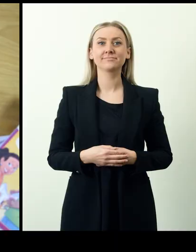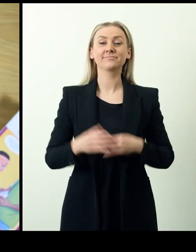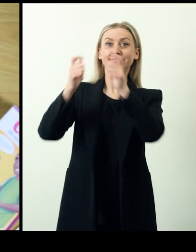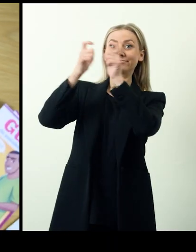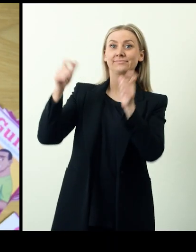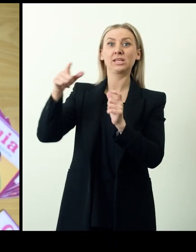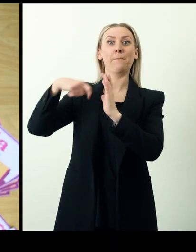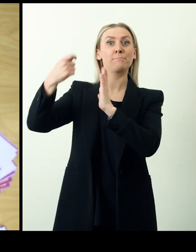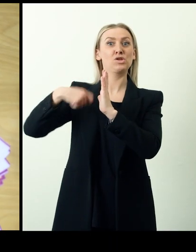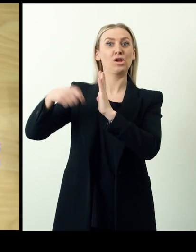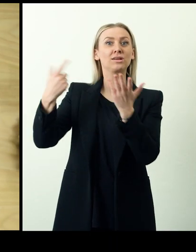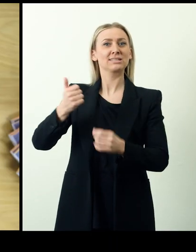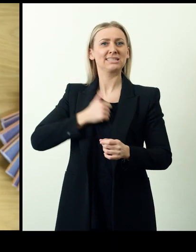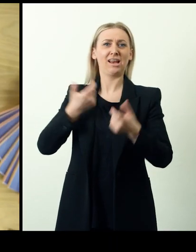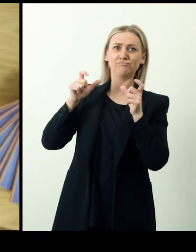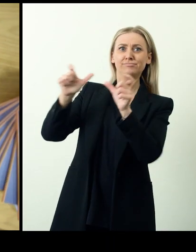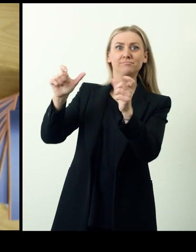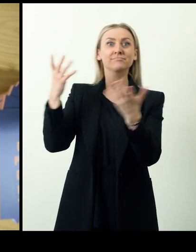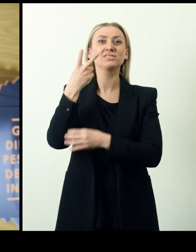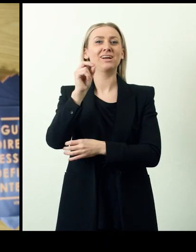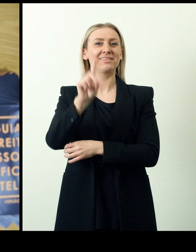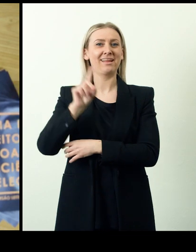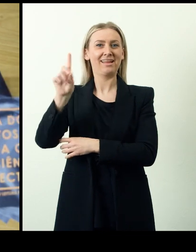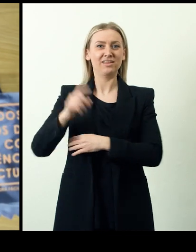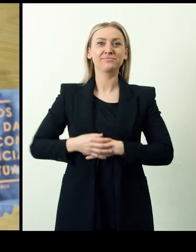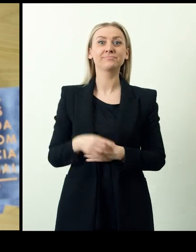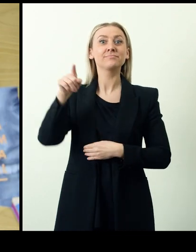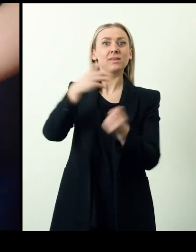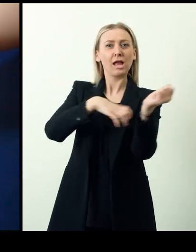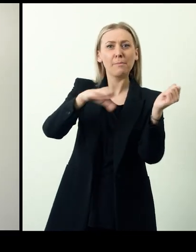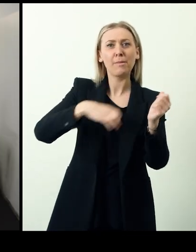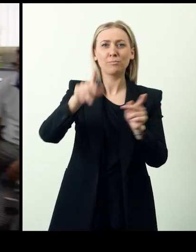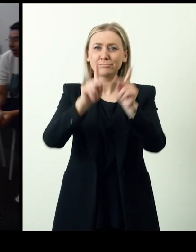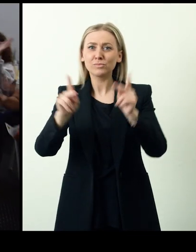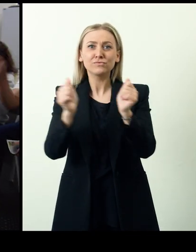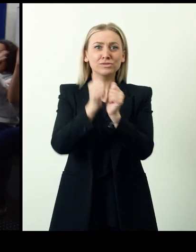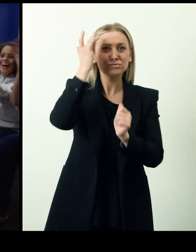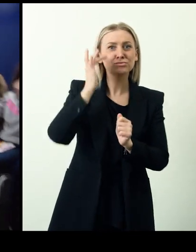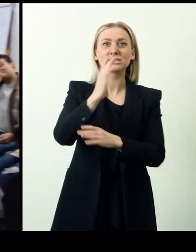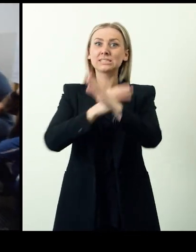In 2011, the Instituto Jô Clemente of Sao Paulo, Brazil, initiated the Selfn Defense Project to empower people